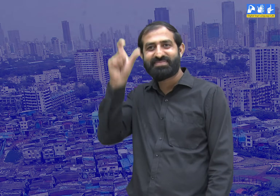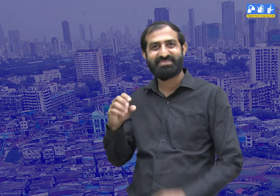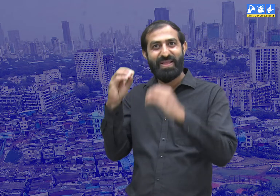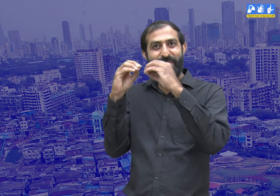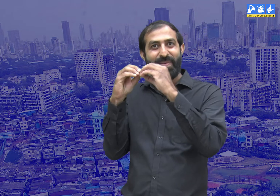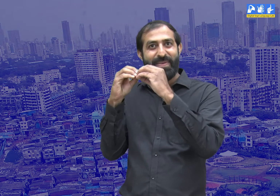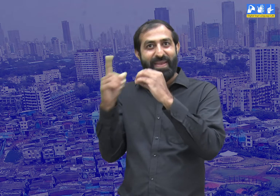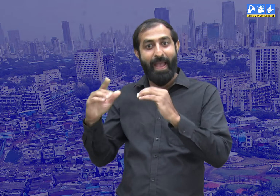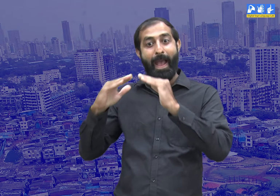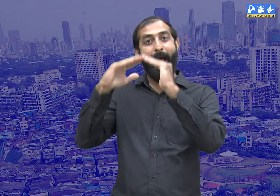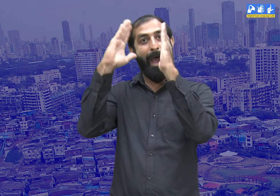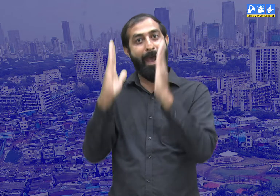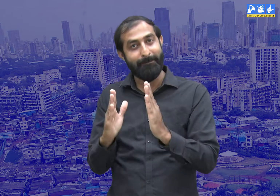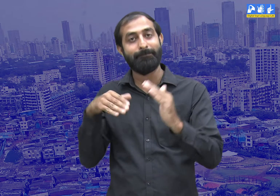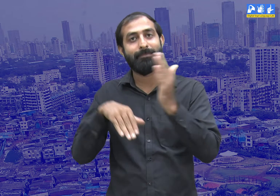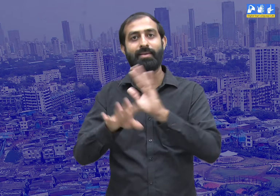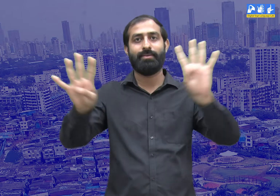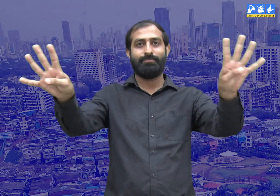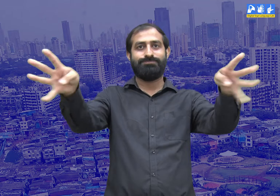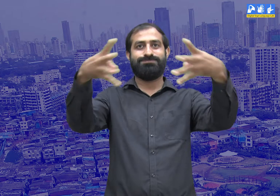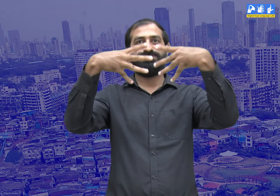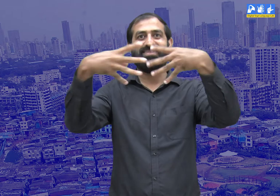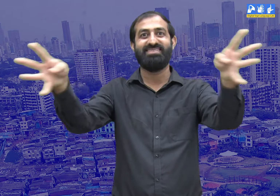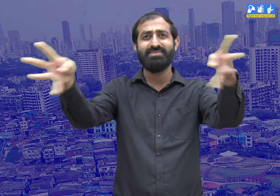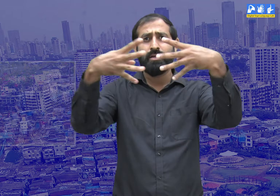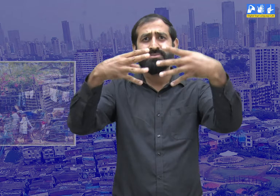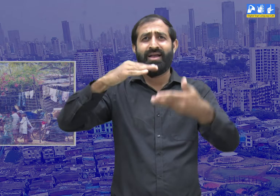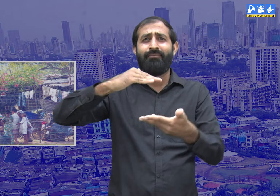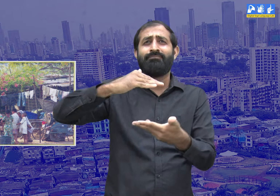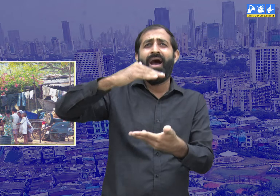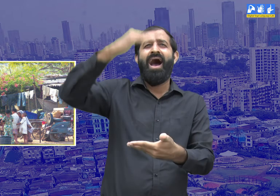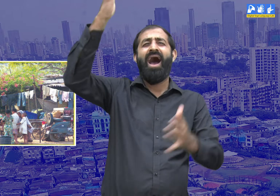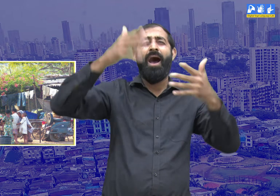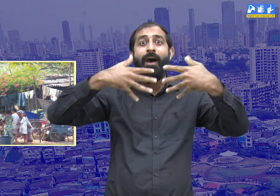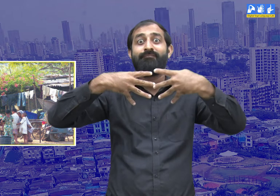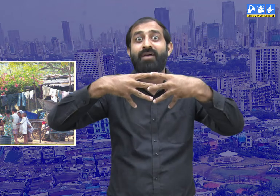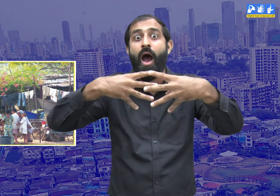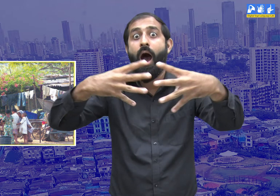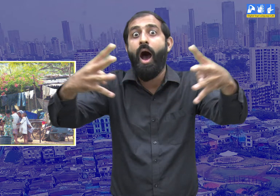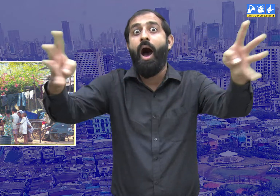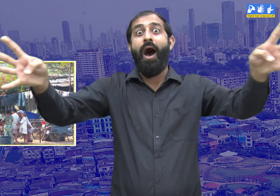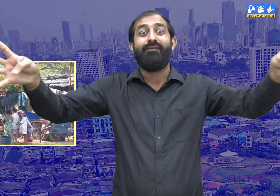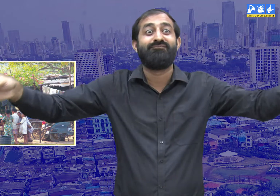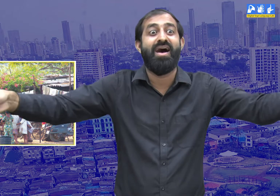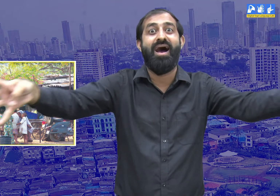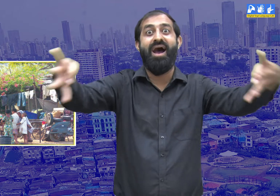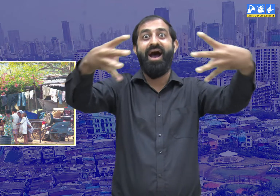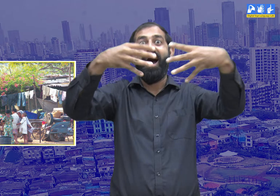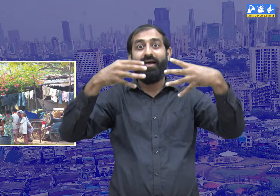Babloo's house had a big glass windows.